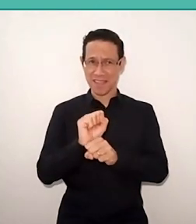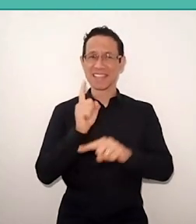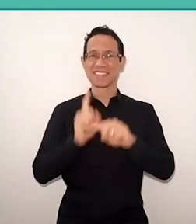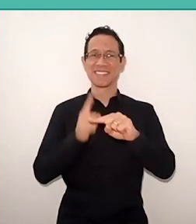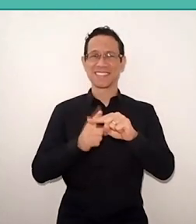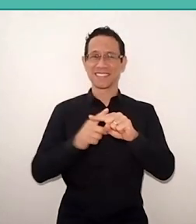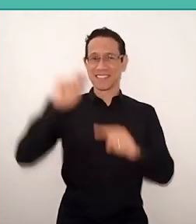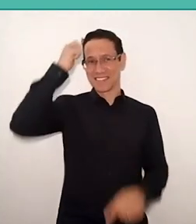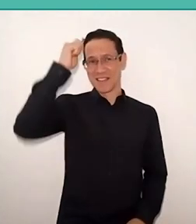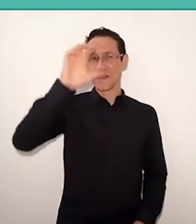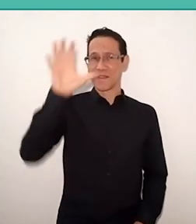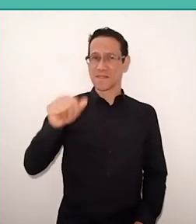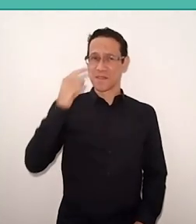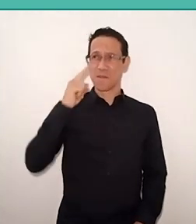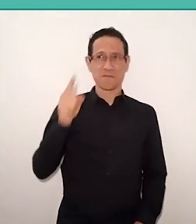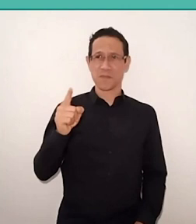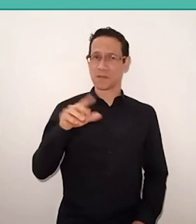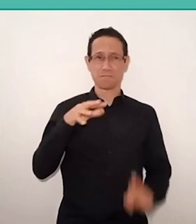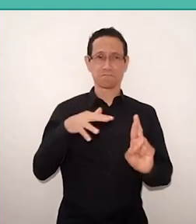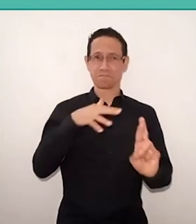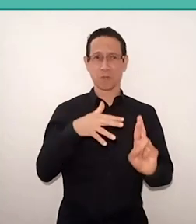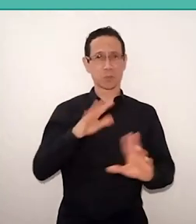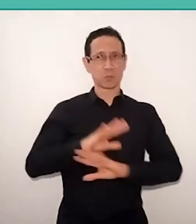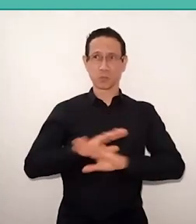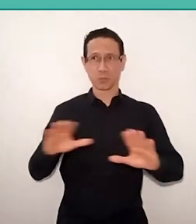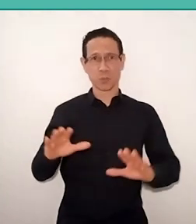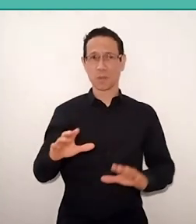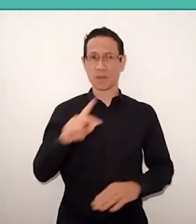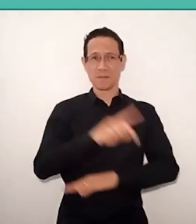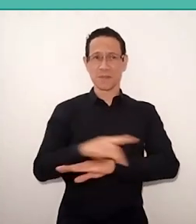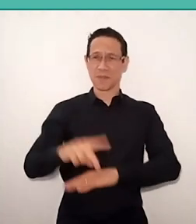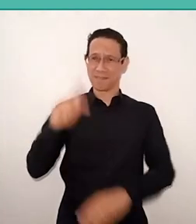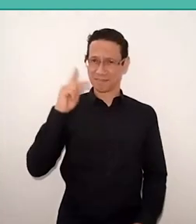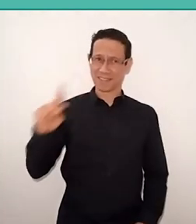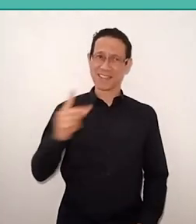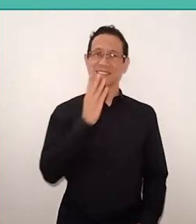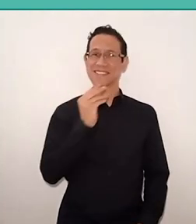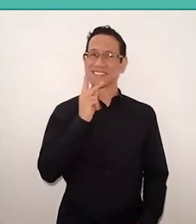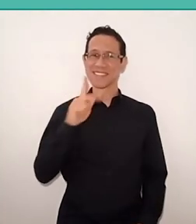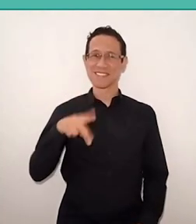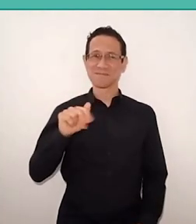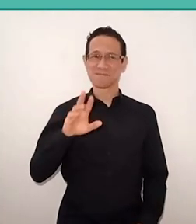I only see the pedagogical heritage by Paulo Freire, not your pedagogical heritage”.